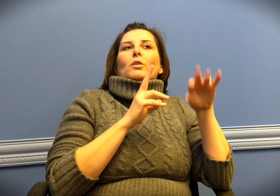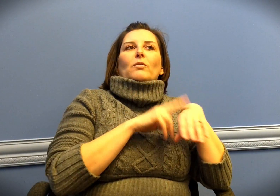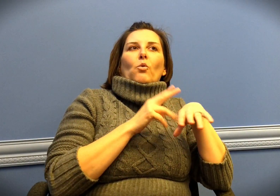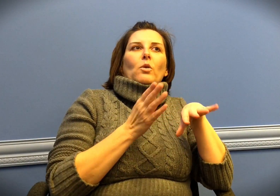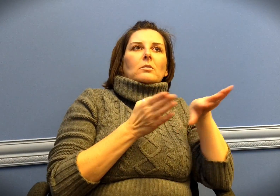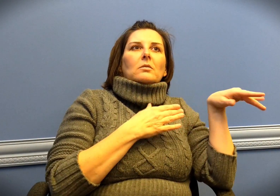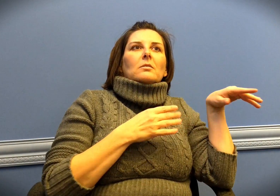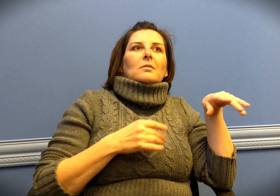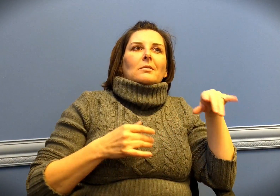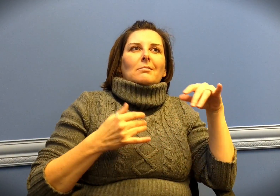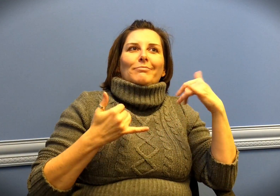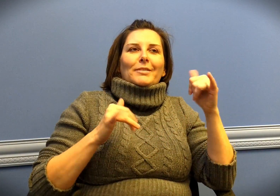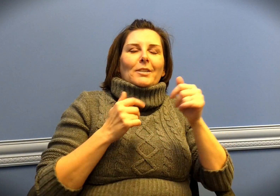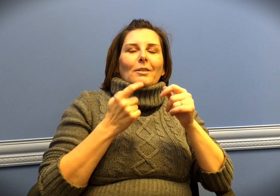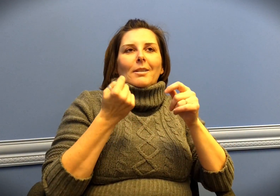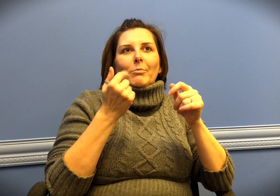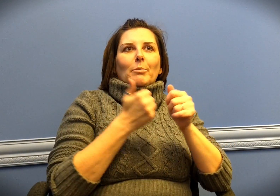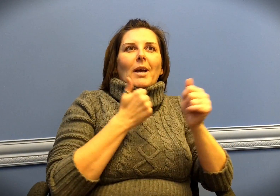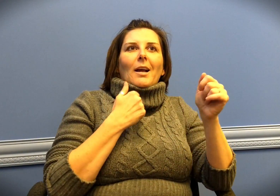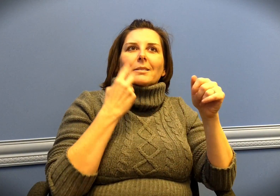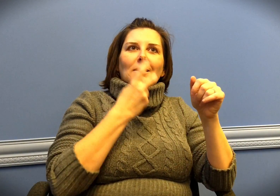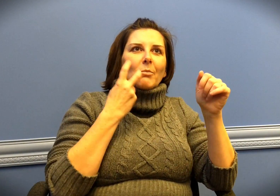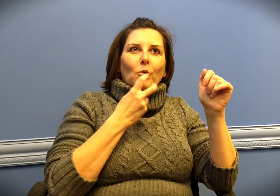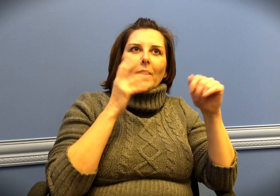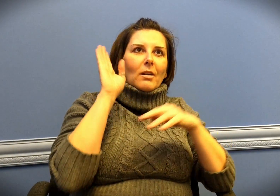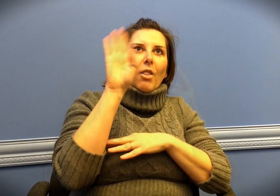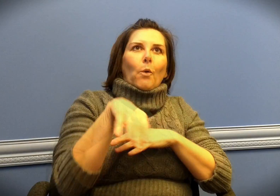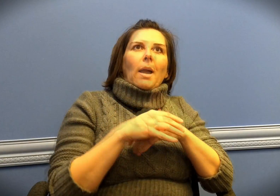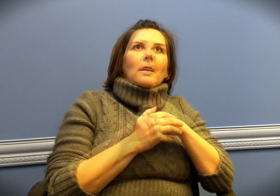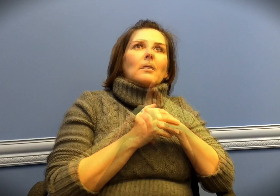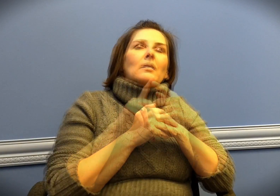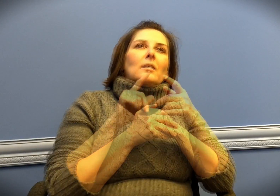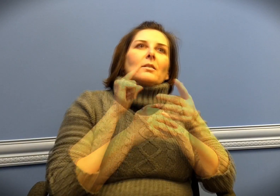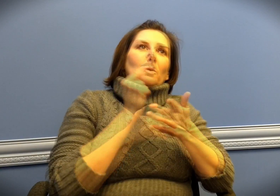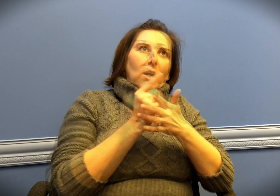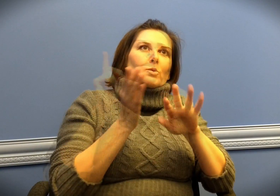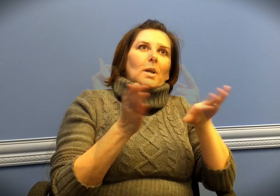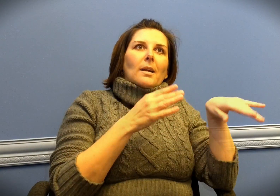Of course I did not have an interpreter so I was really behind and had to lip-read everything.